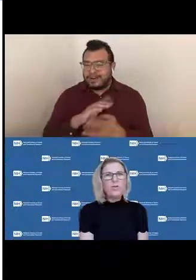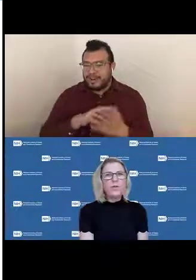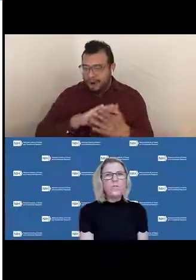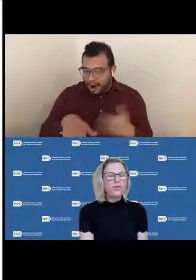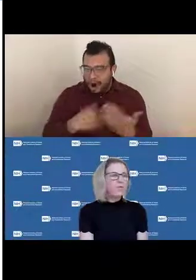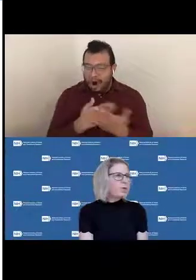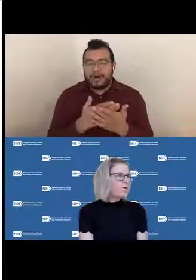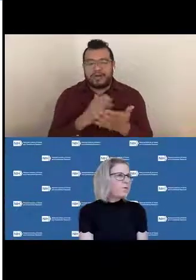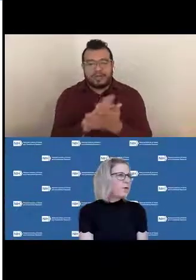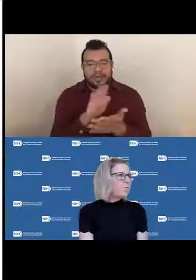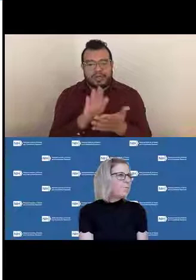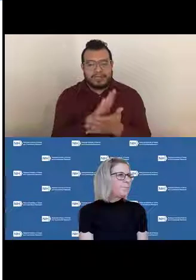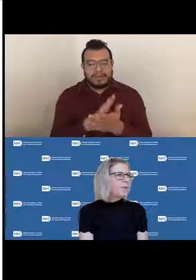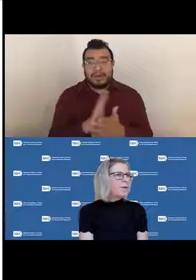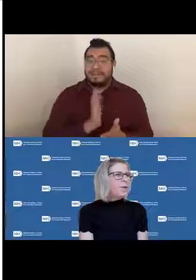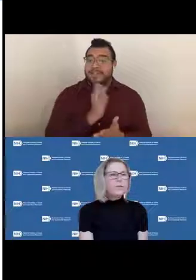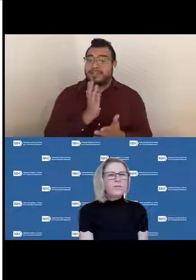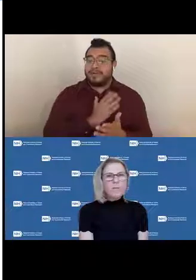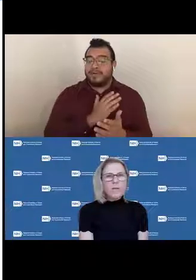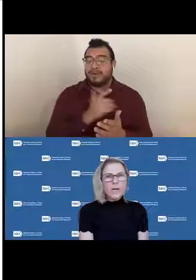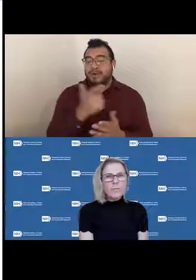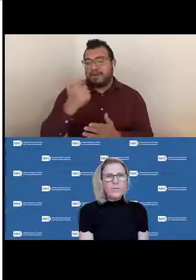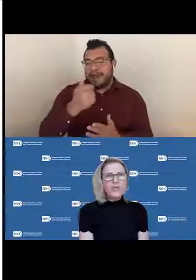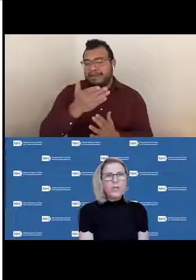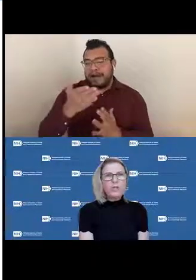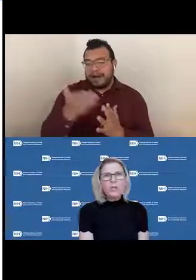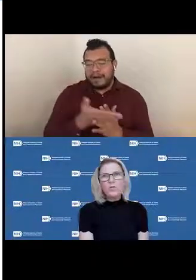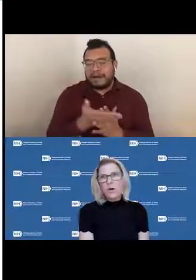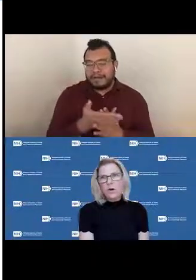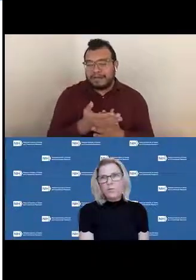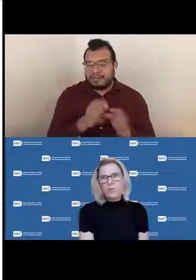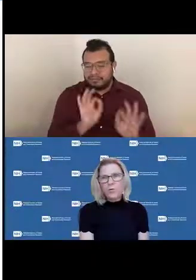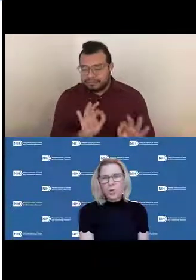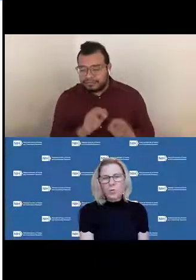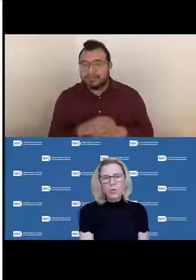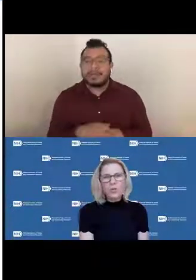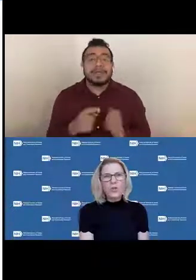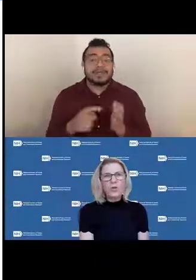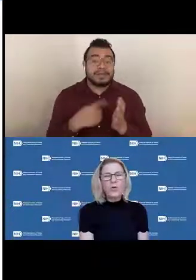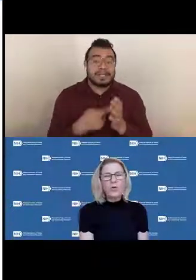of the official grant file. Sometimes the GMS will have to work with their GMO